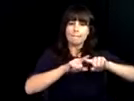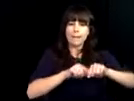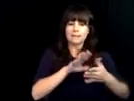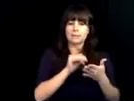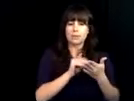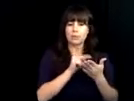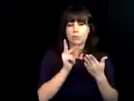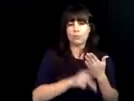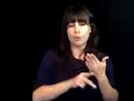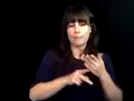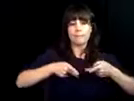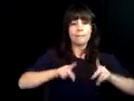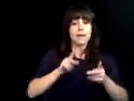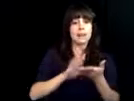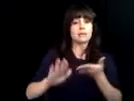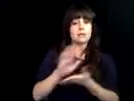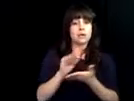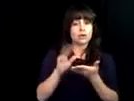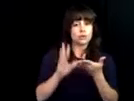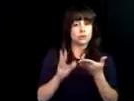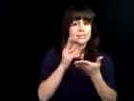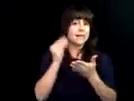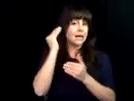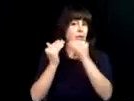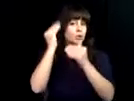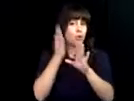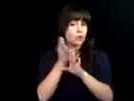leadership we put into place a robust paid work-